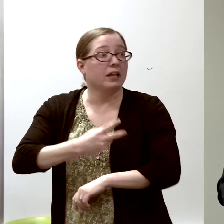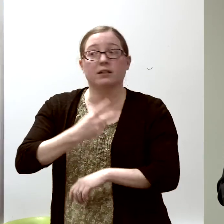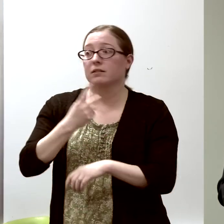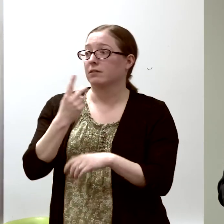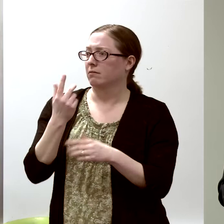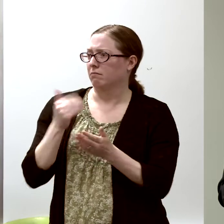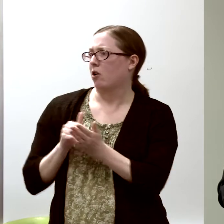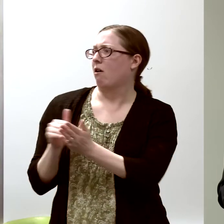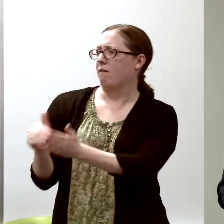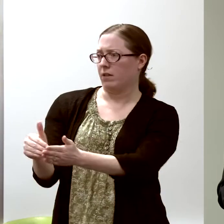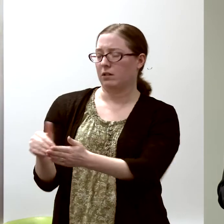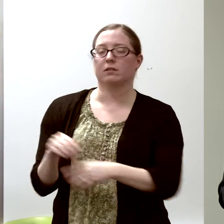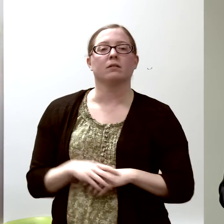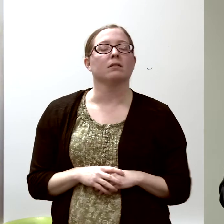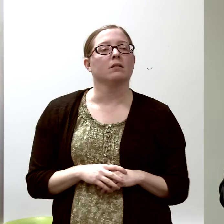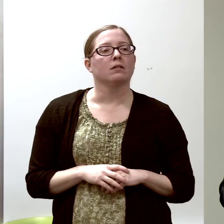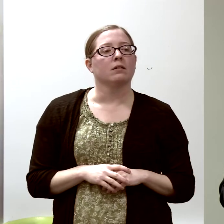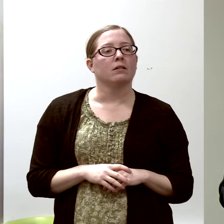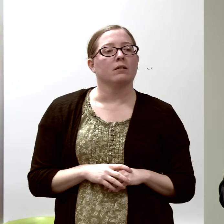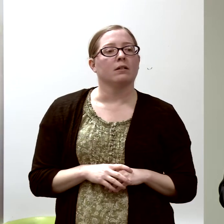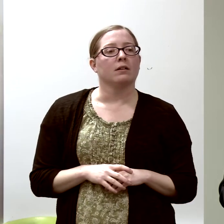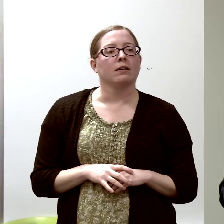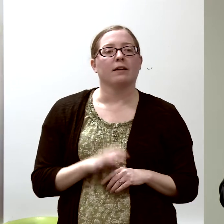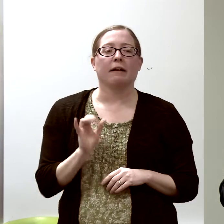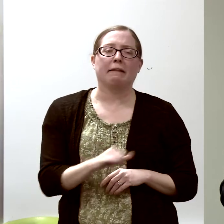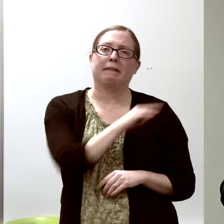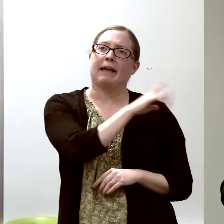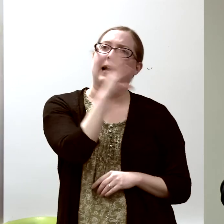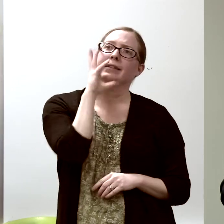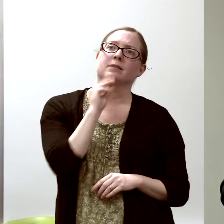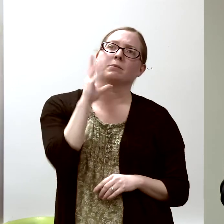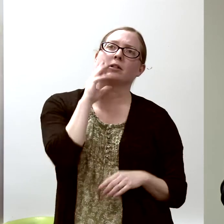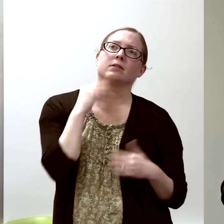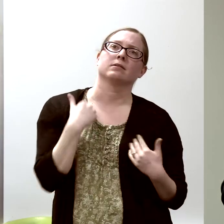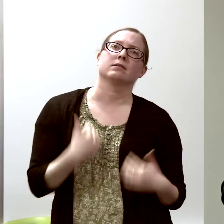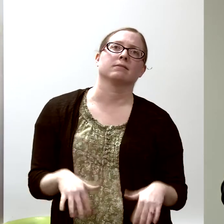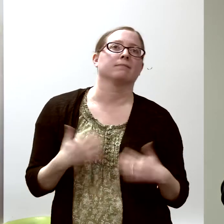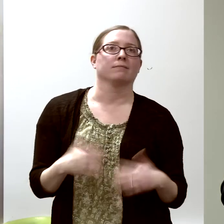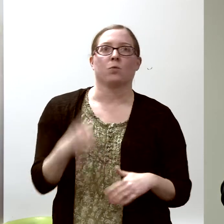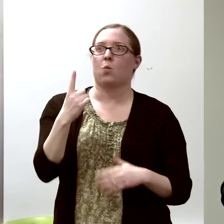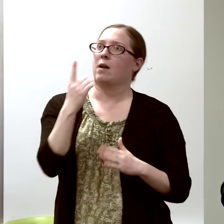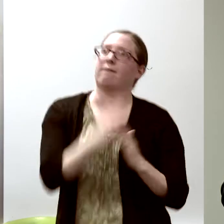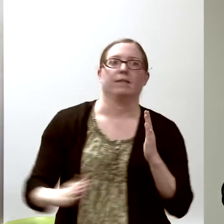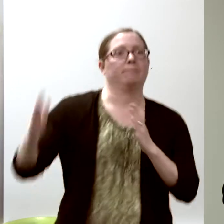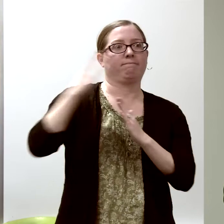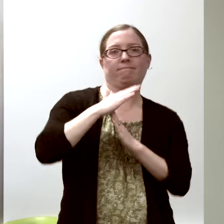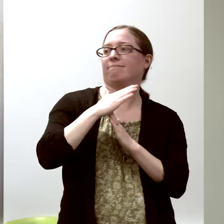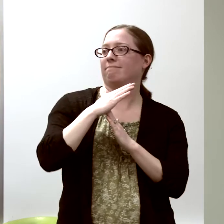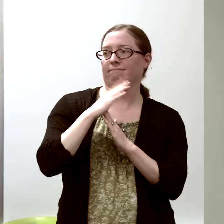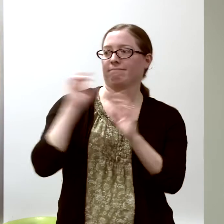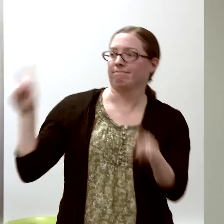and it was one of the best experiences of my life.